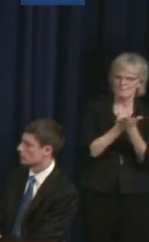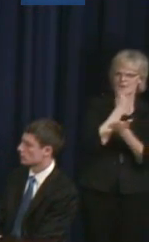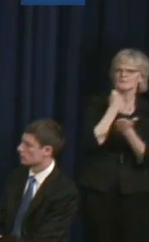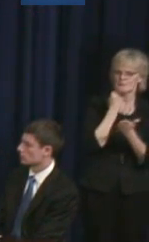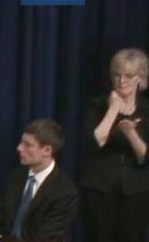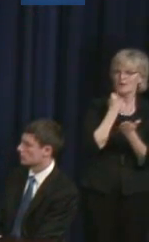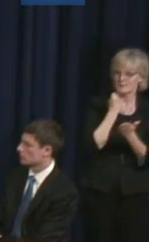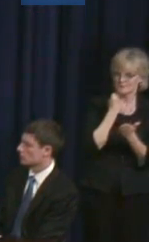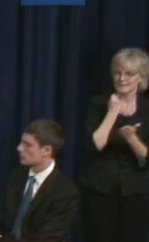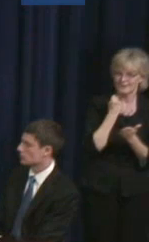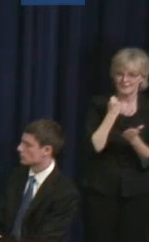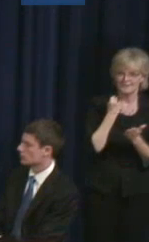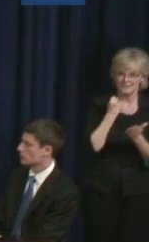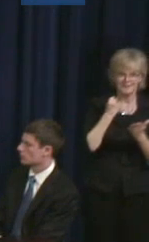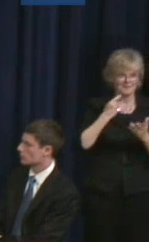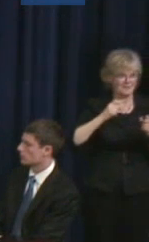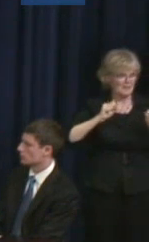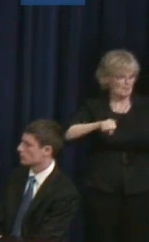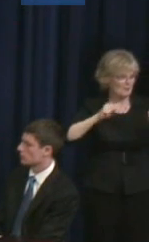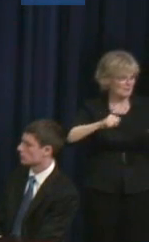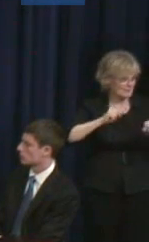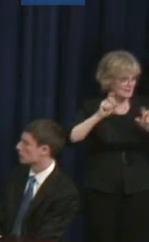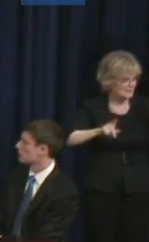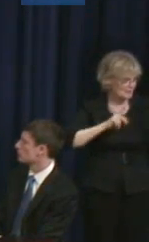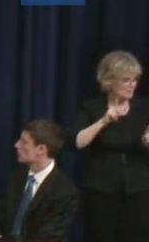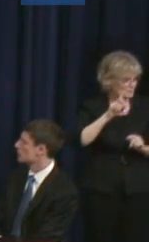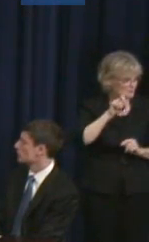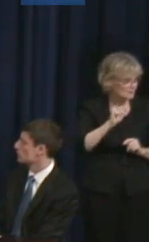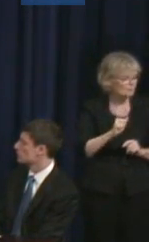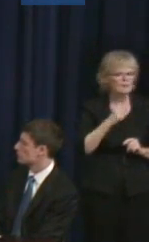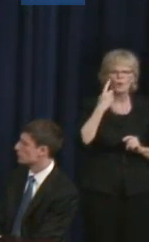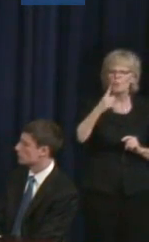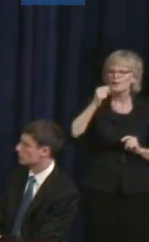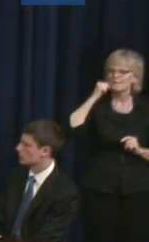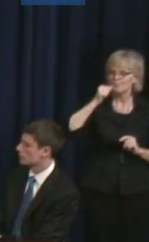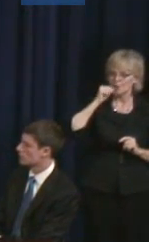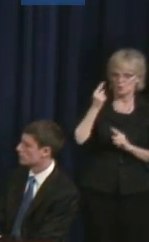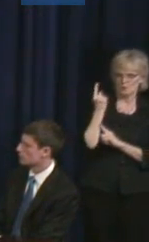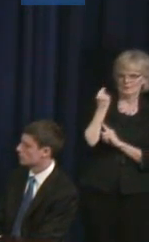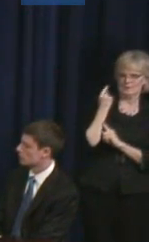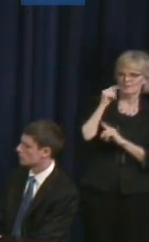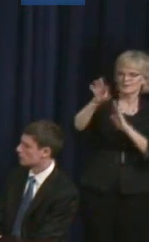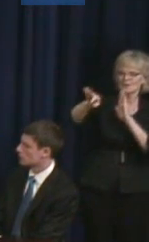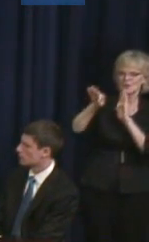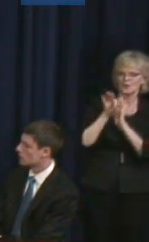One of the funnest things that happened in our program last year was one of our girls was chosen for the Play Like a Girl campaign.